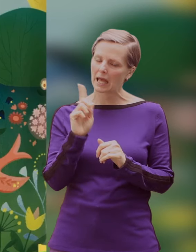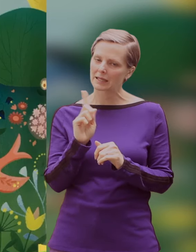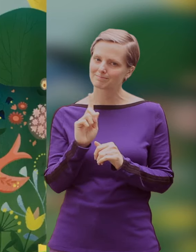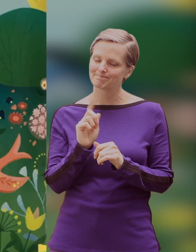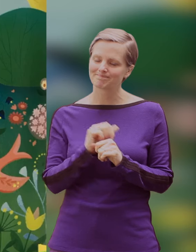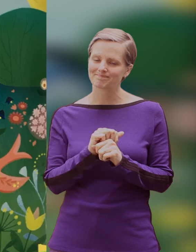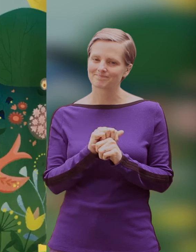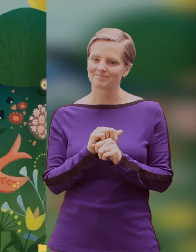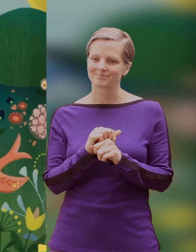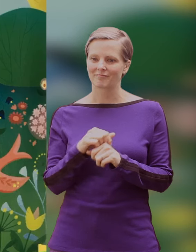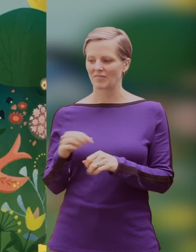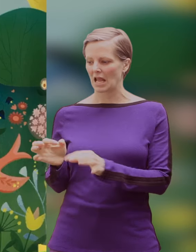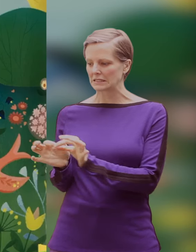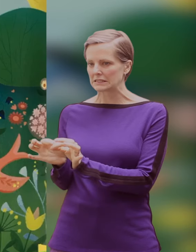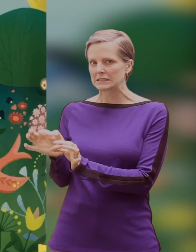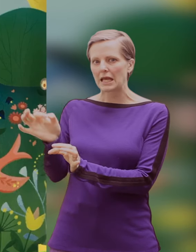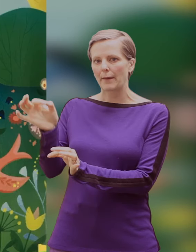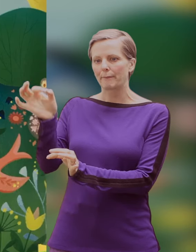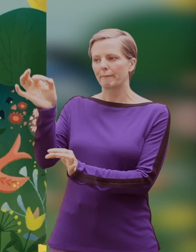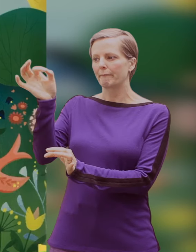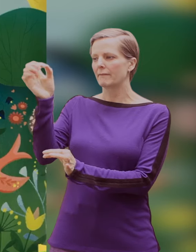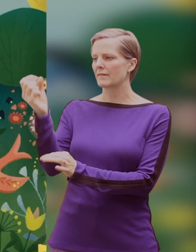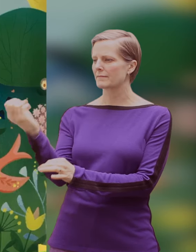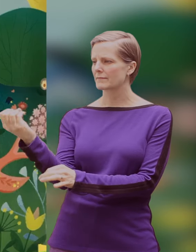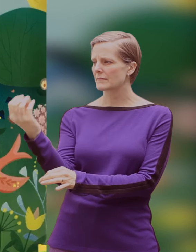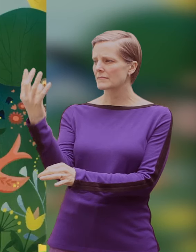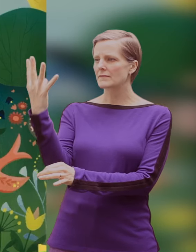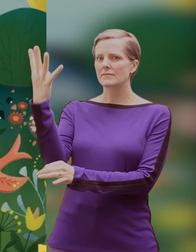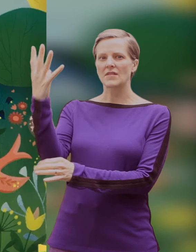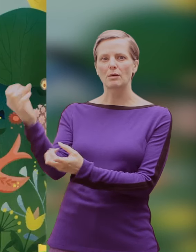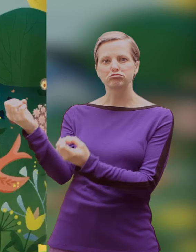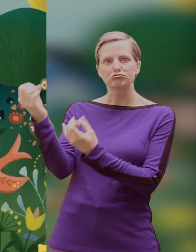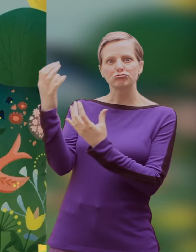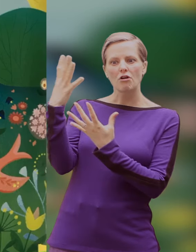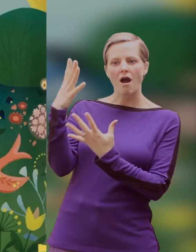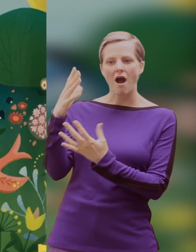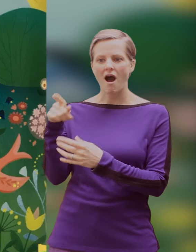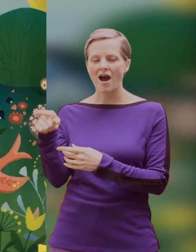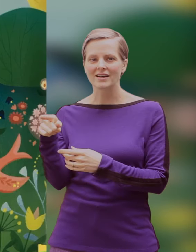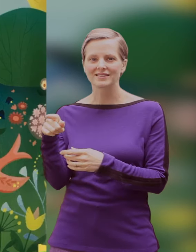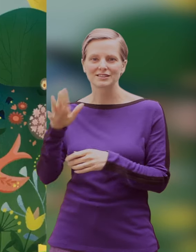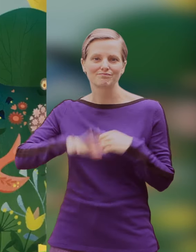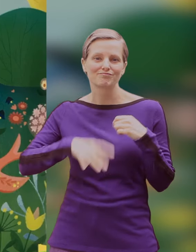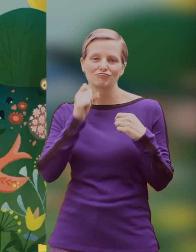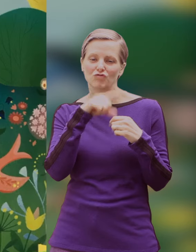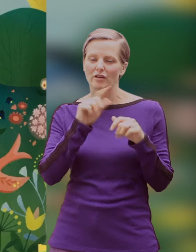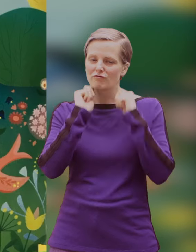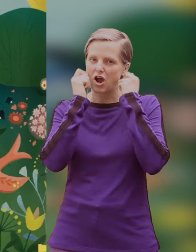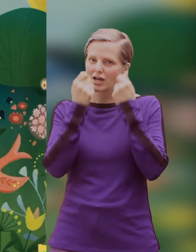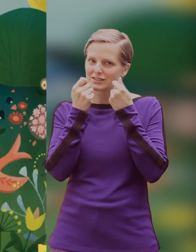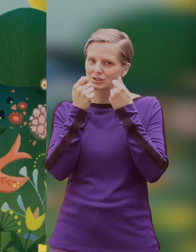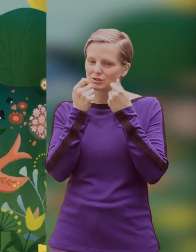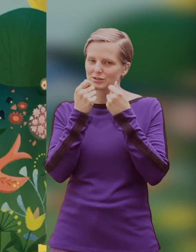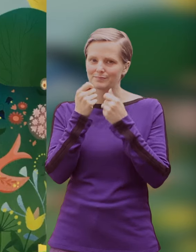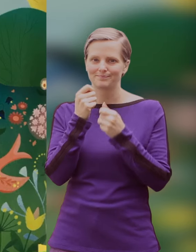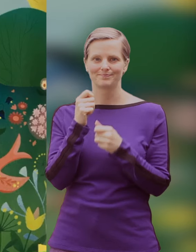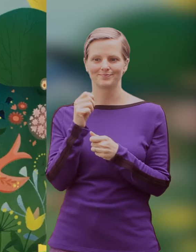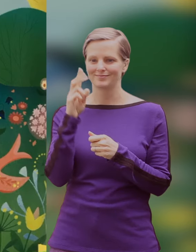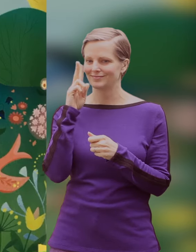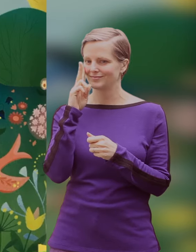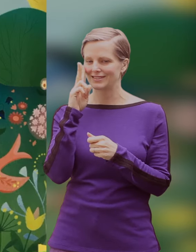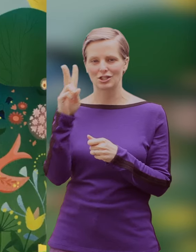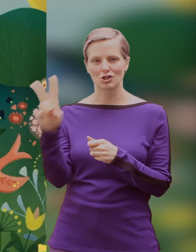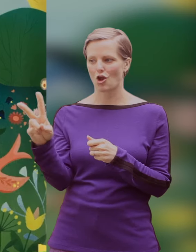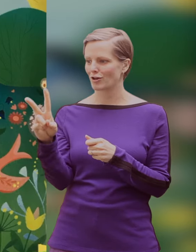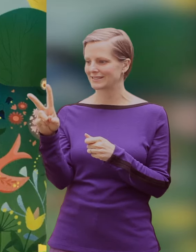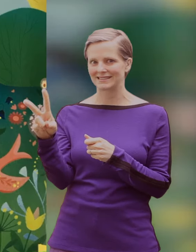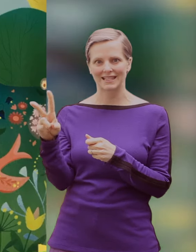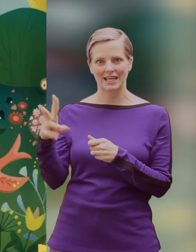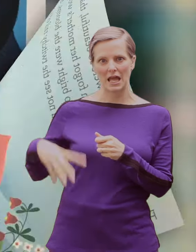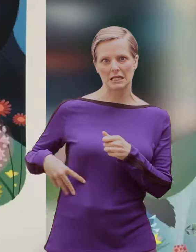So tall where the stems and so bright where the blooms that Little Red Riding Hood did not see the twitchy tail of a wolf.